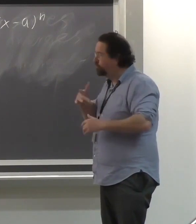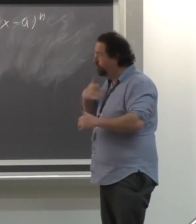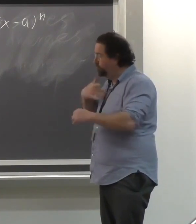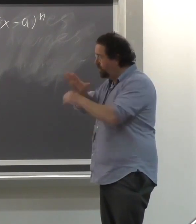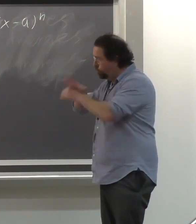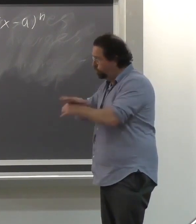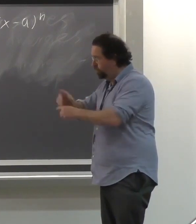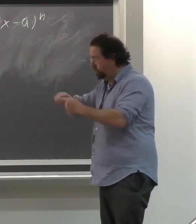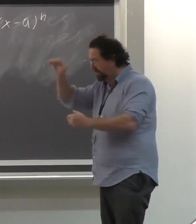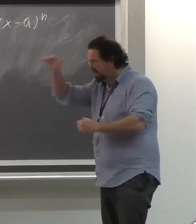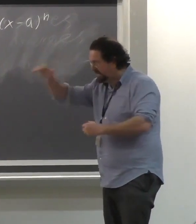And their activism. and their activism?